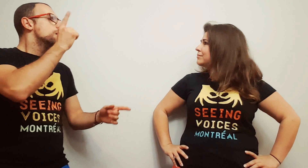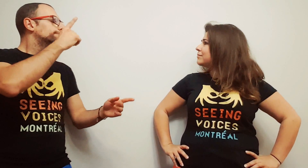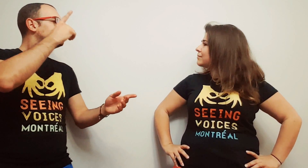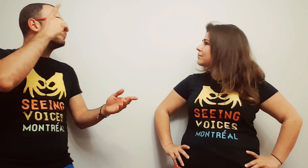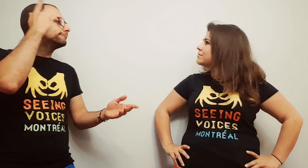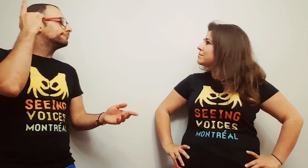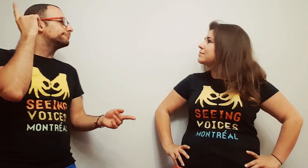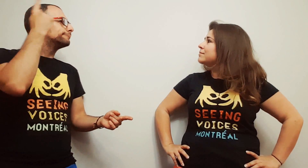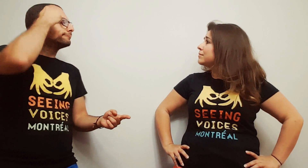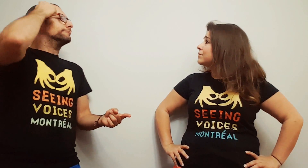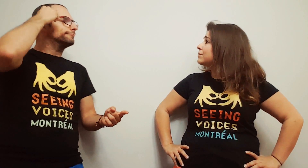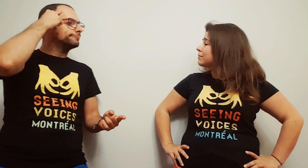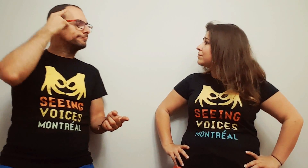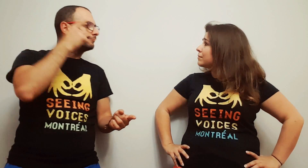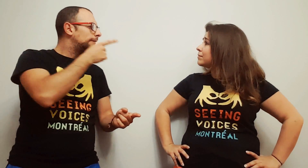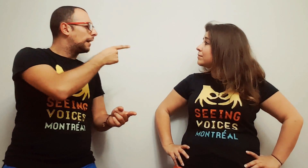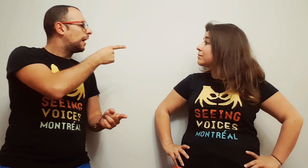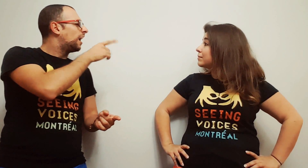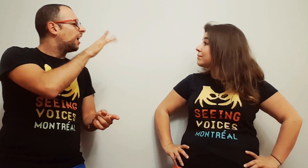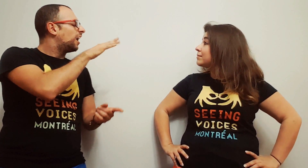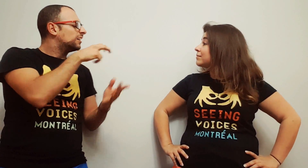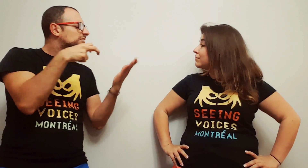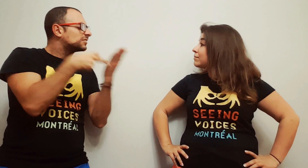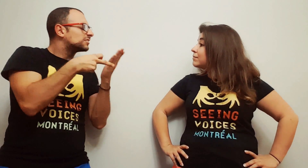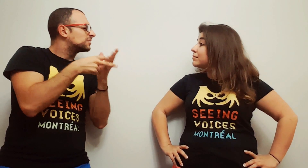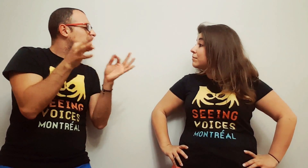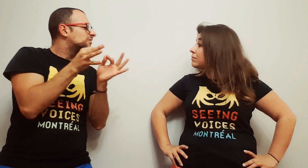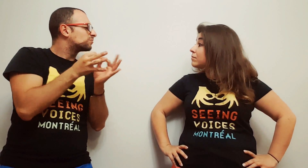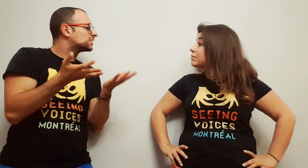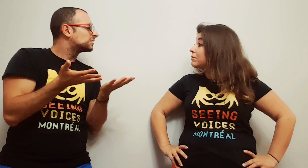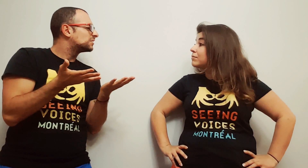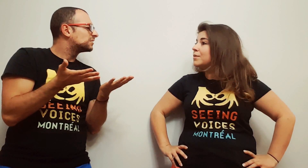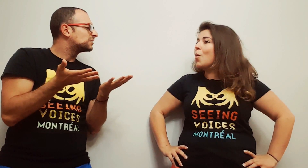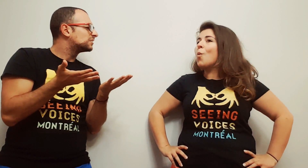Oh! Right! So how much are the tickets?